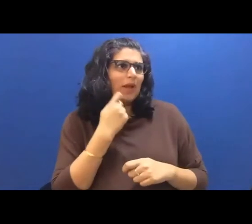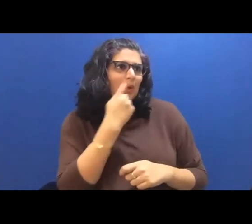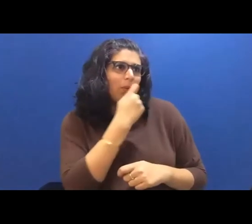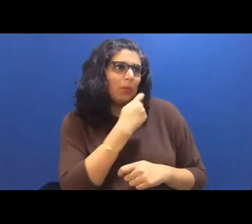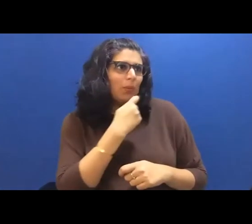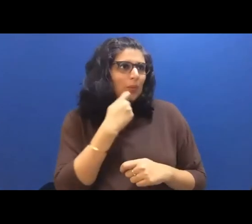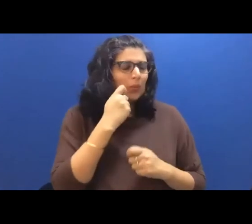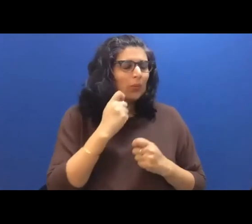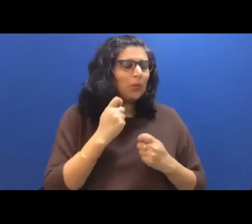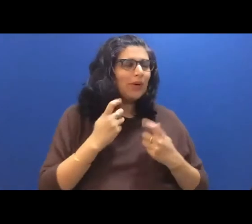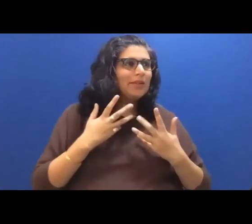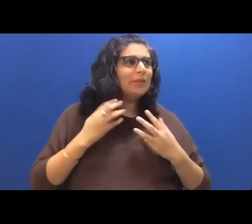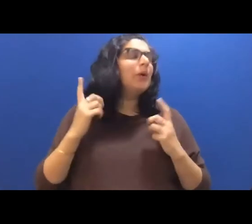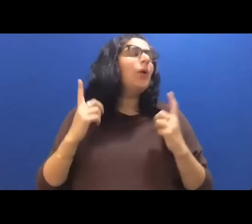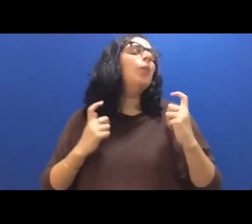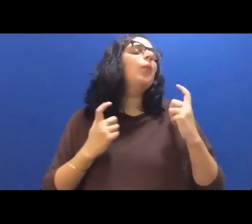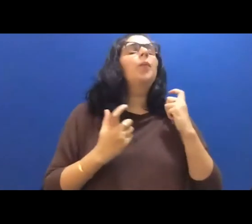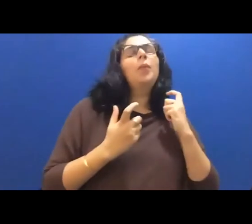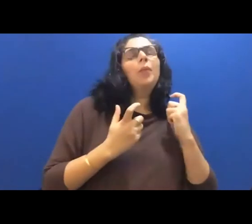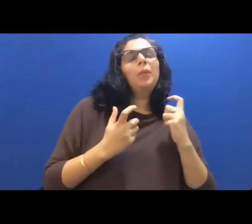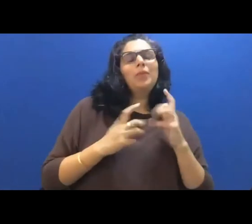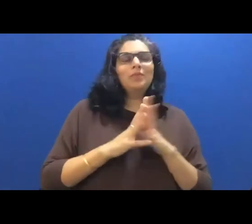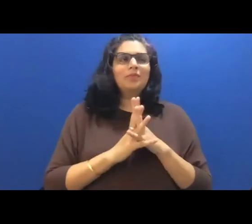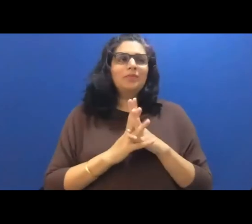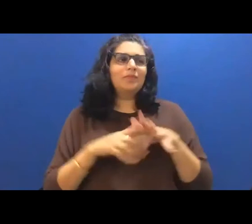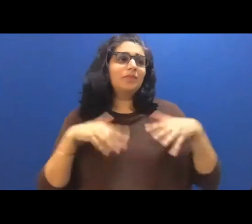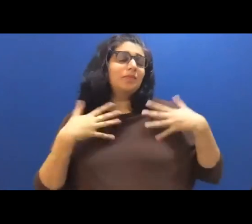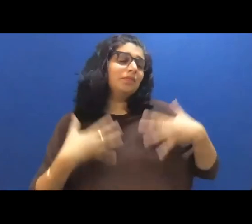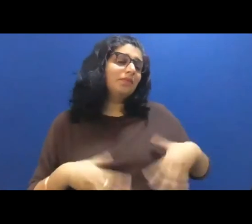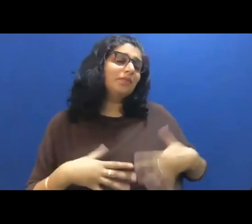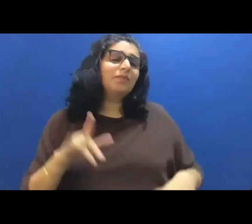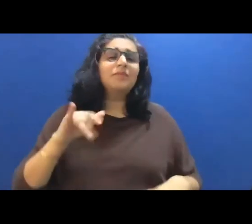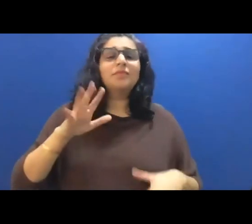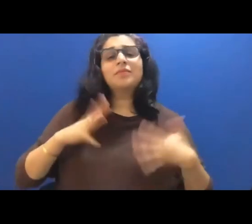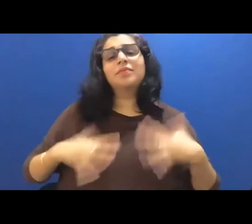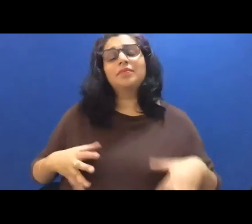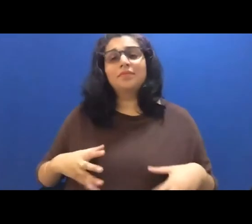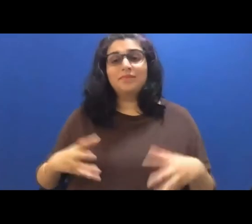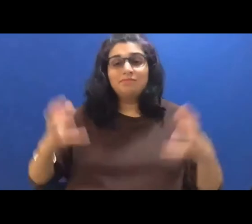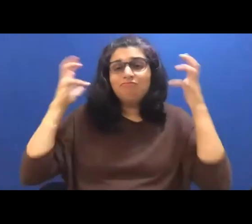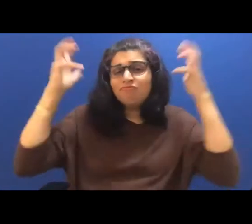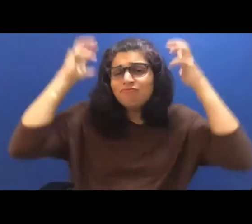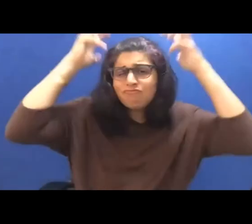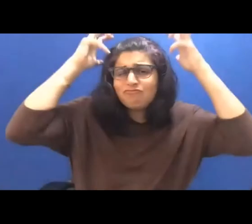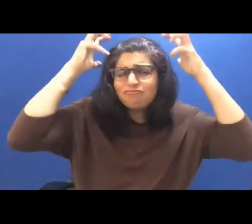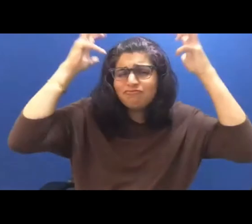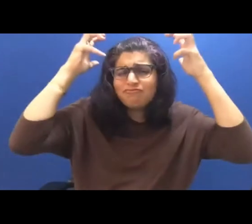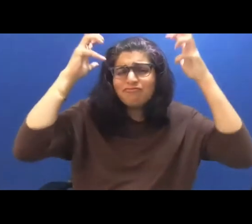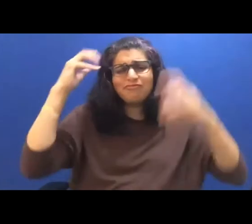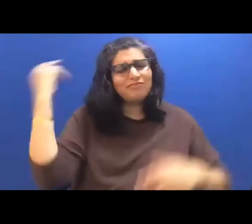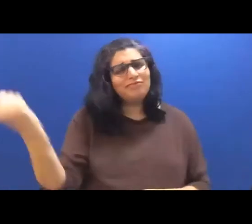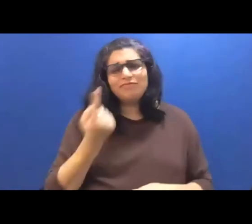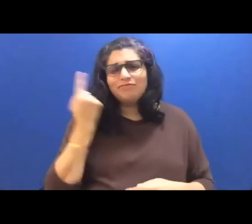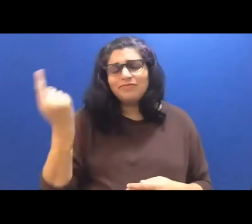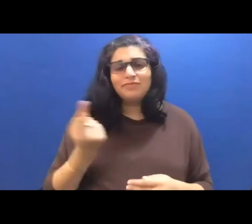knots. By God Gazi lacy clothes and washing her hair all the time. She was cleaning corners